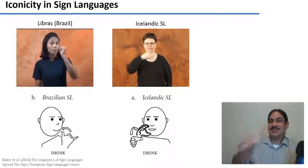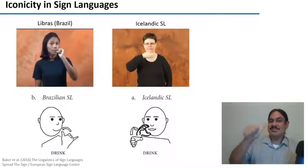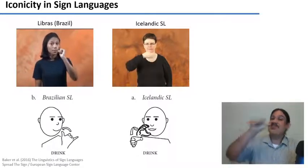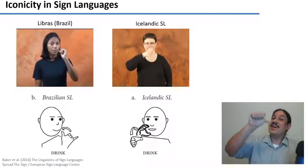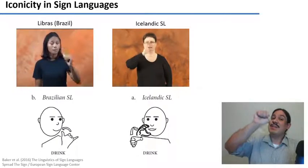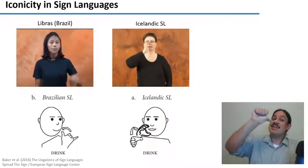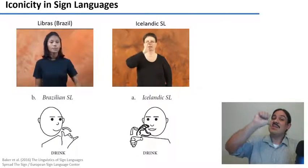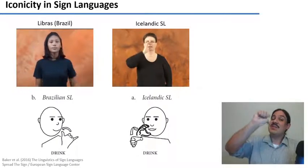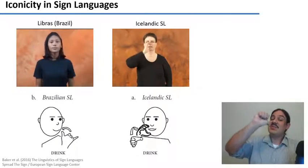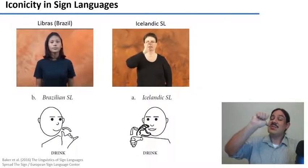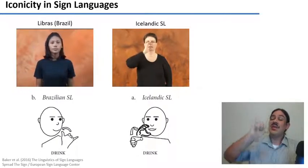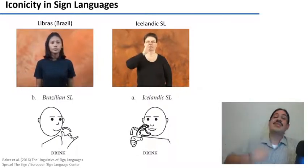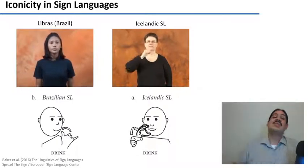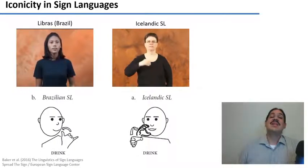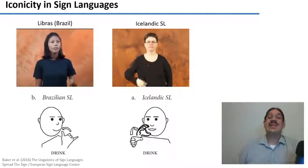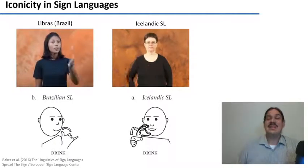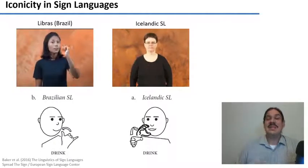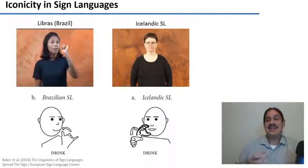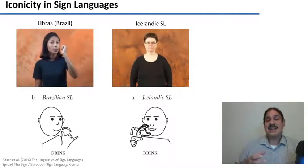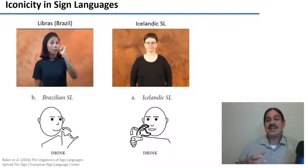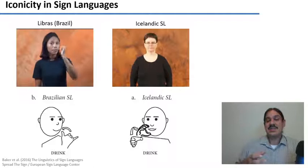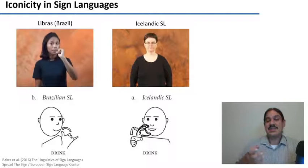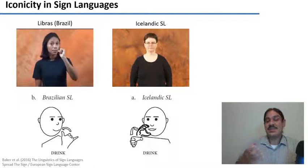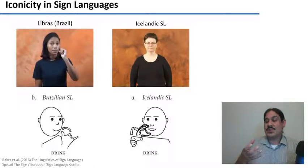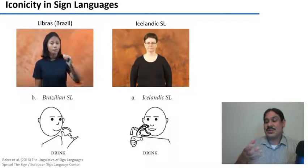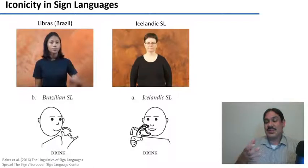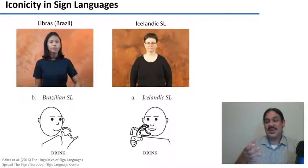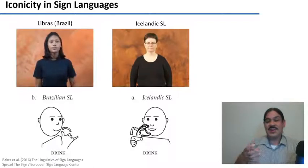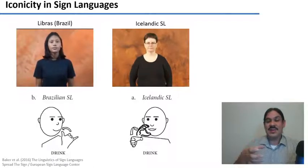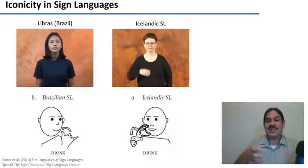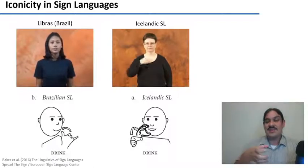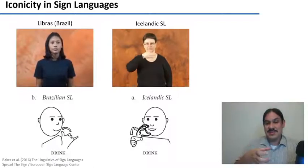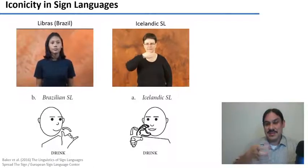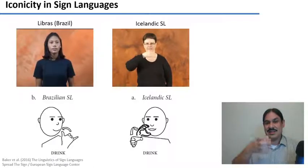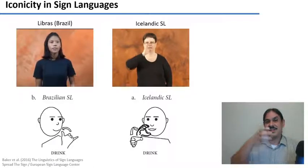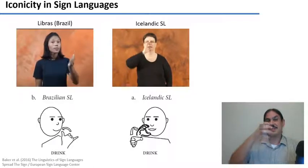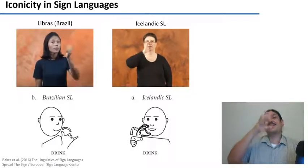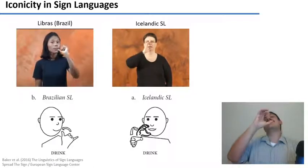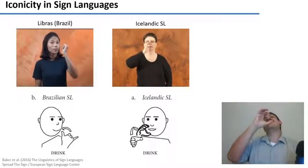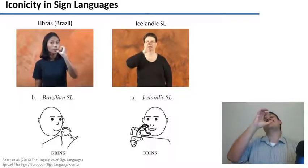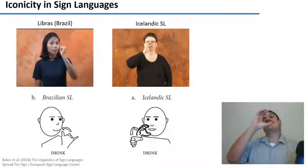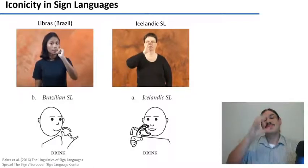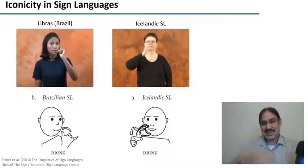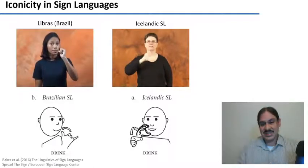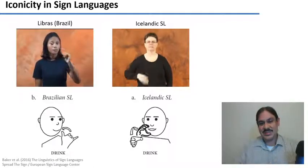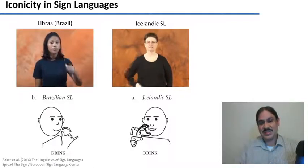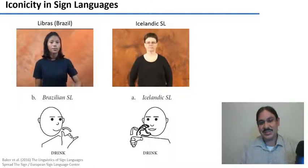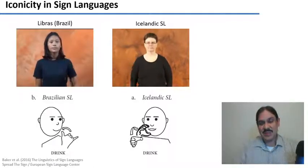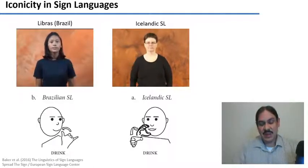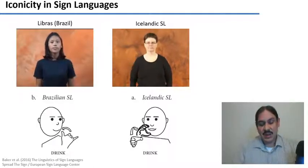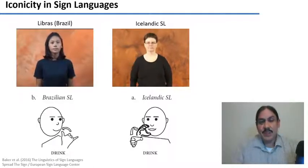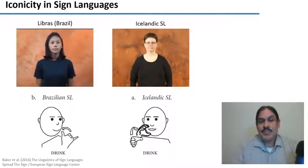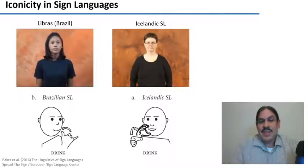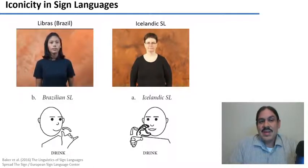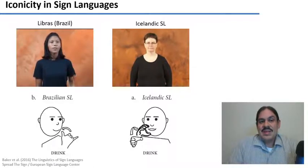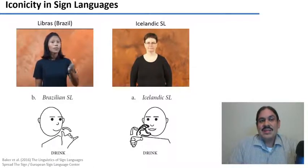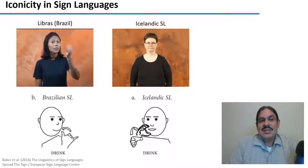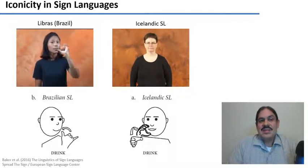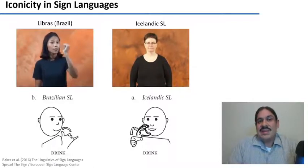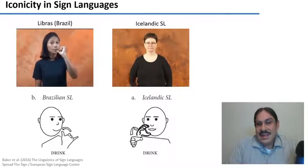yes they're very iconic, but also you can only really guess what they mean